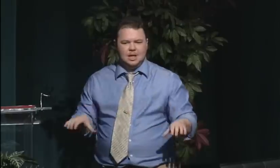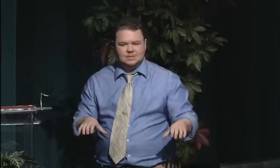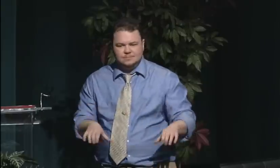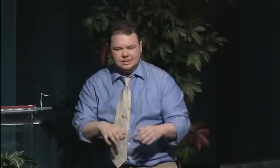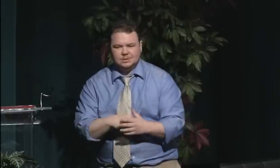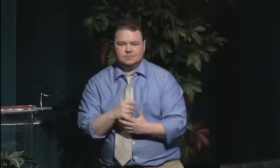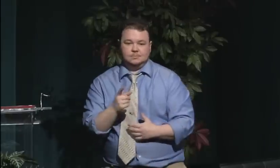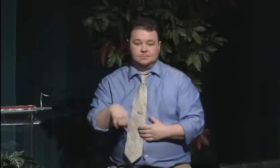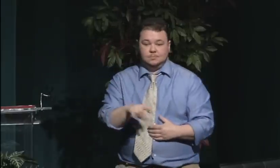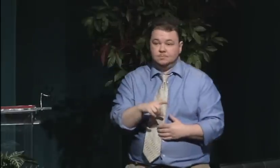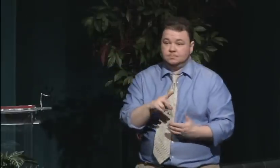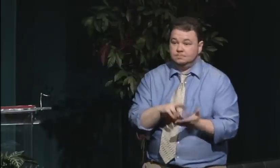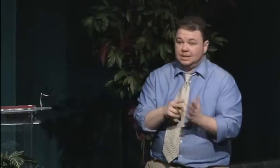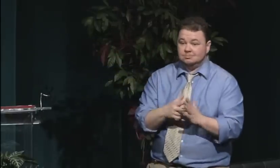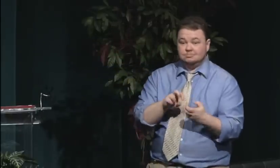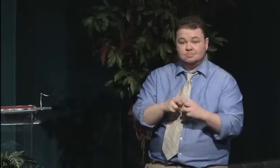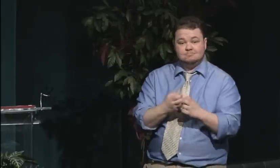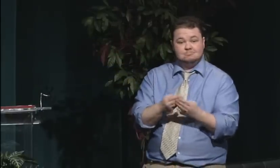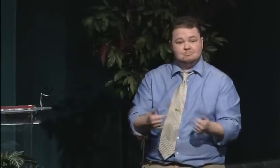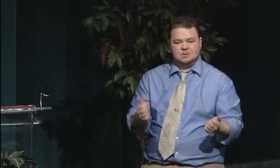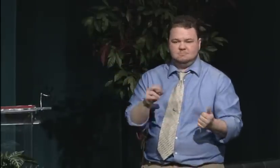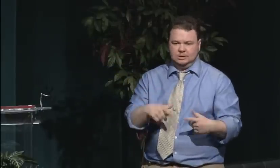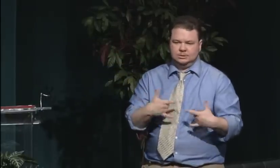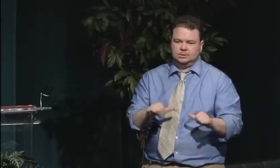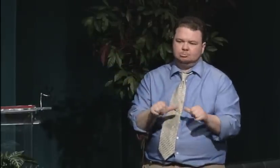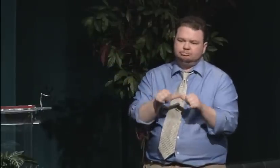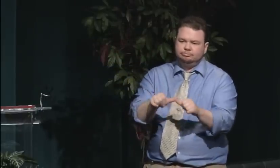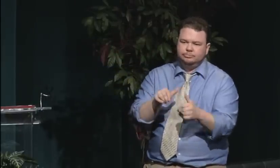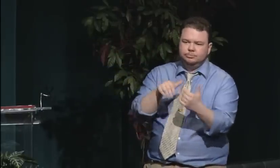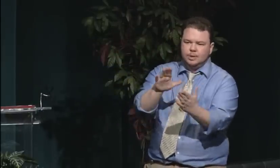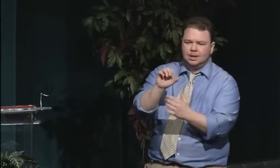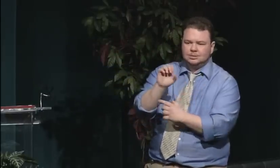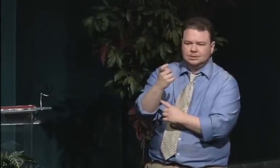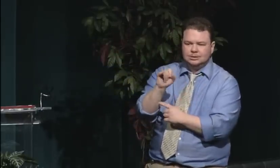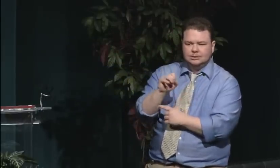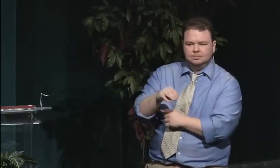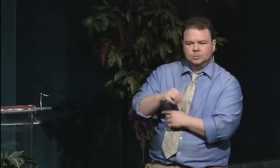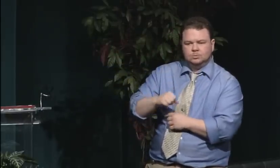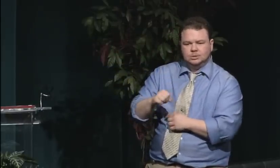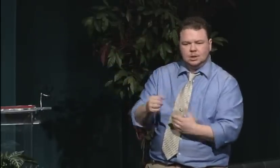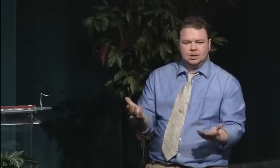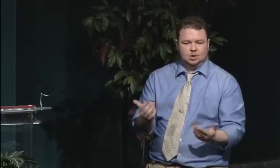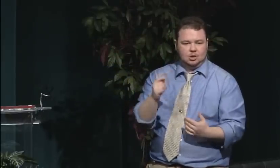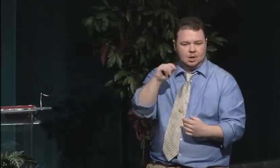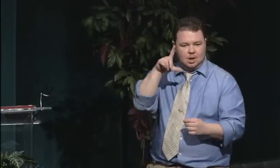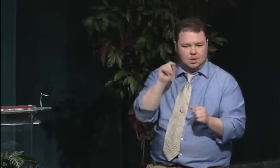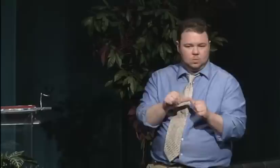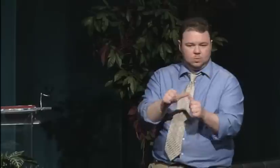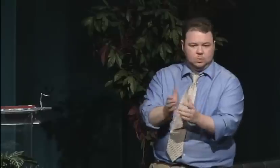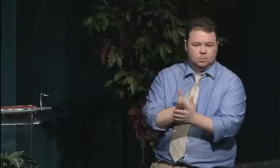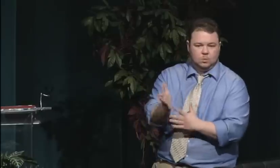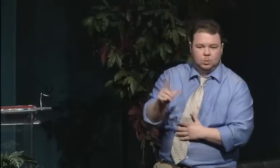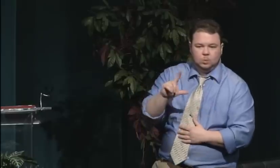and we want to engage in intellectual dialogue. We want to have an intellectual life.